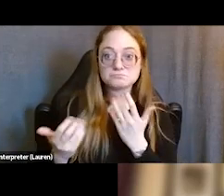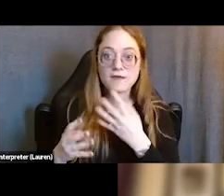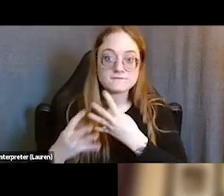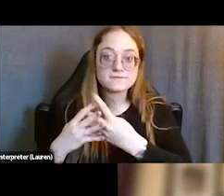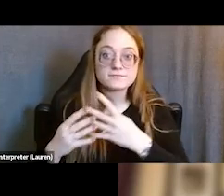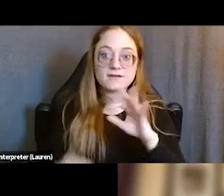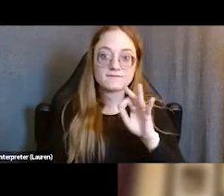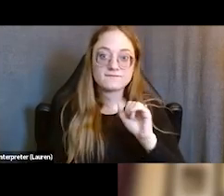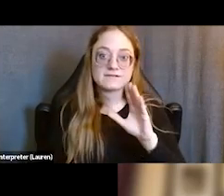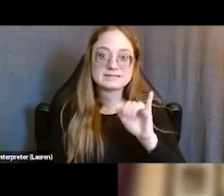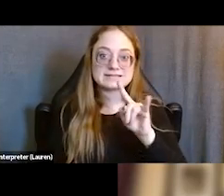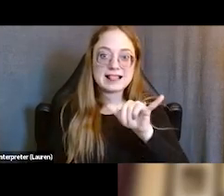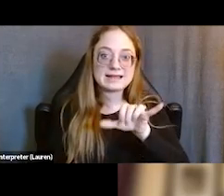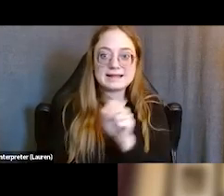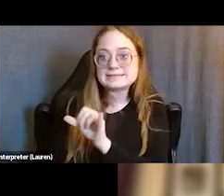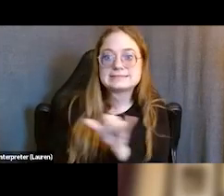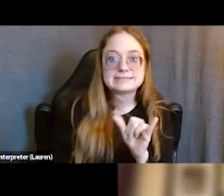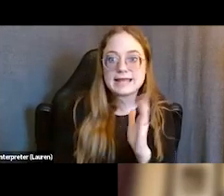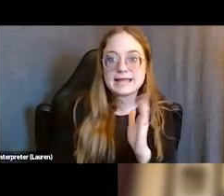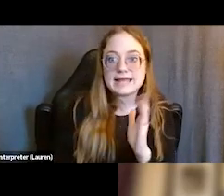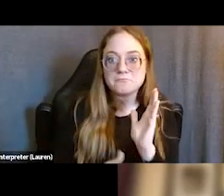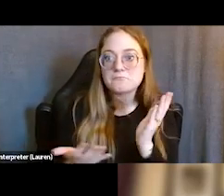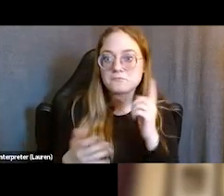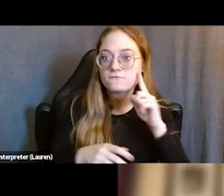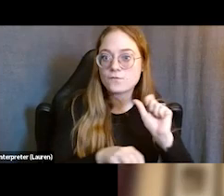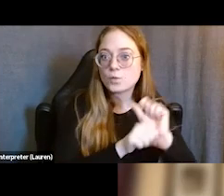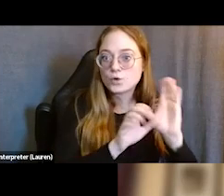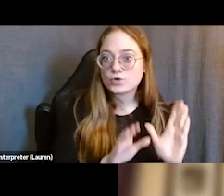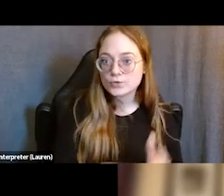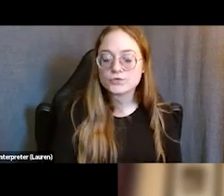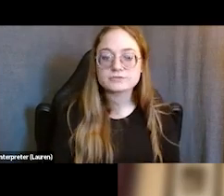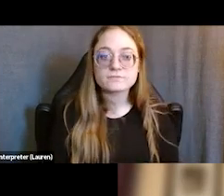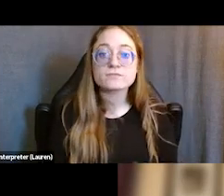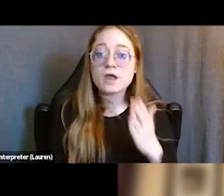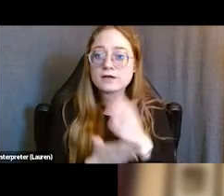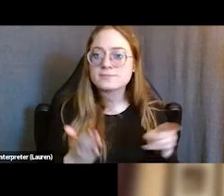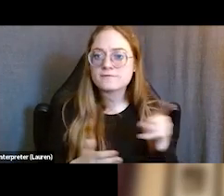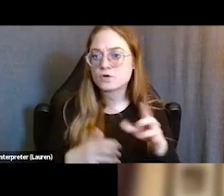these types of credible messenger or peer-based programs, then you may already understand the kind of value